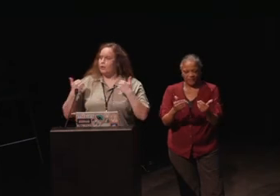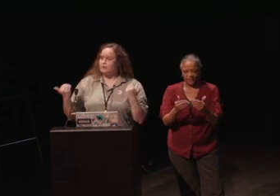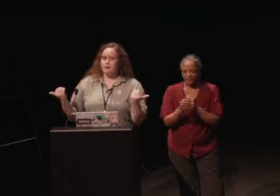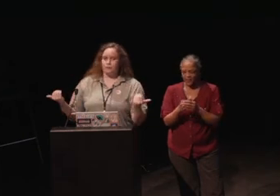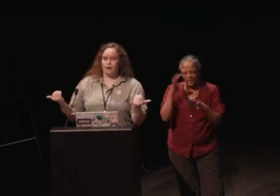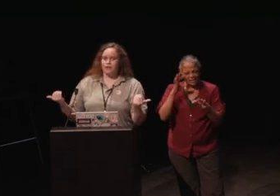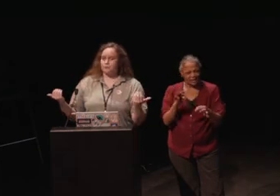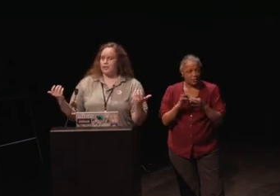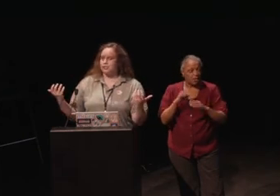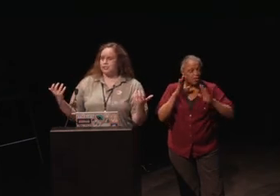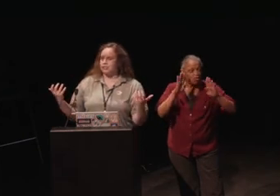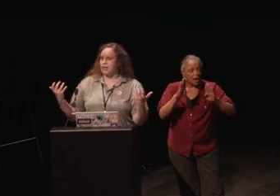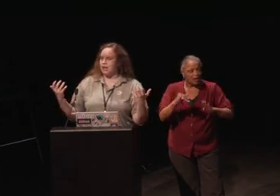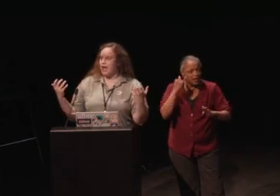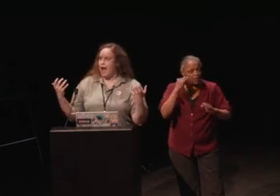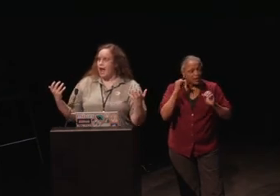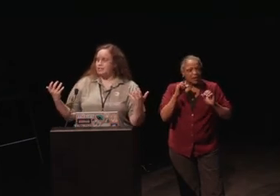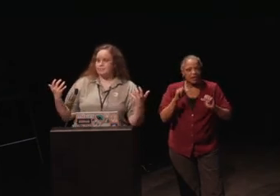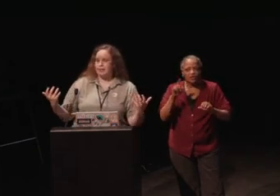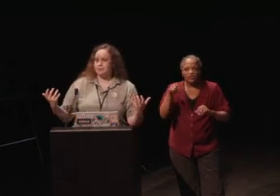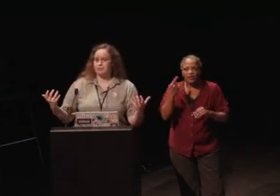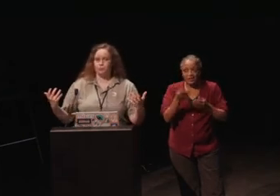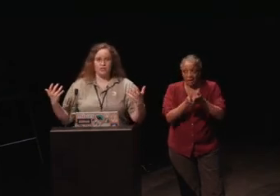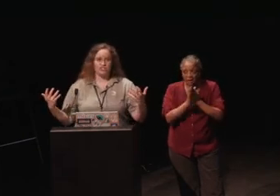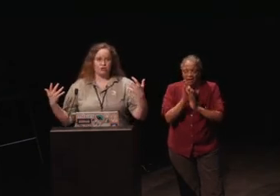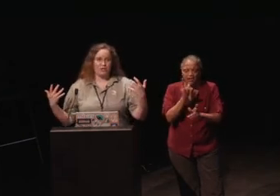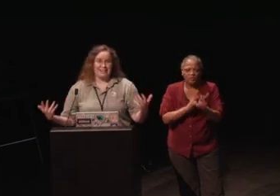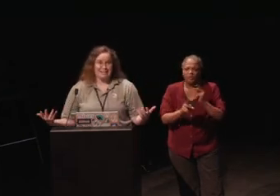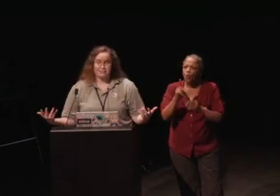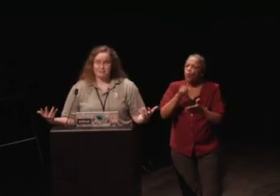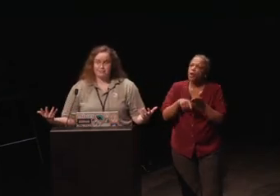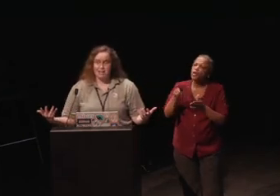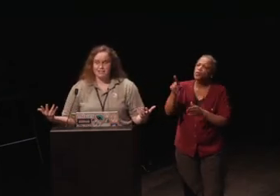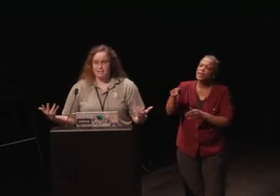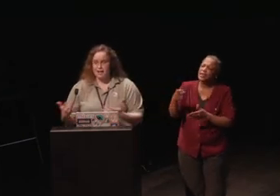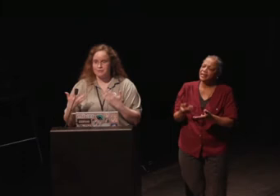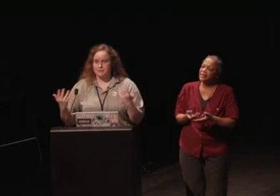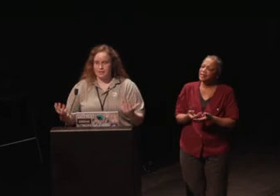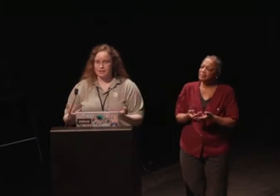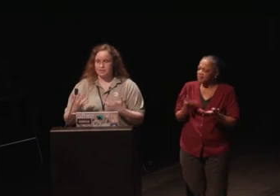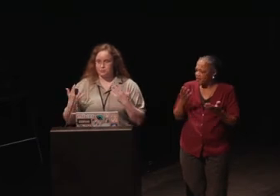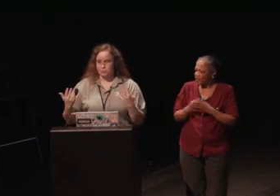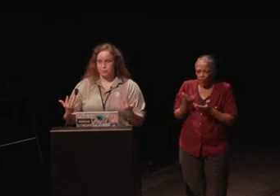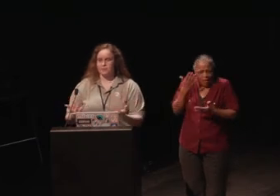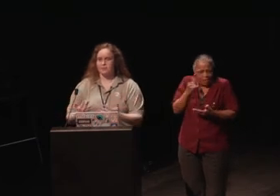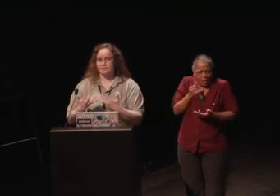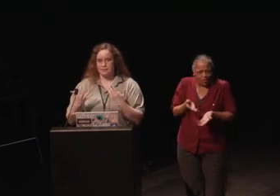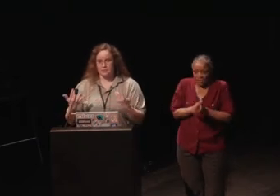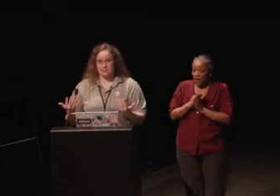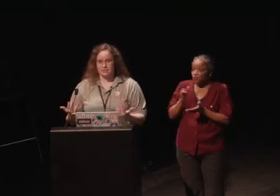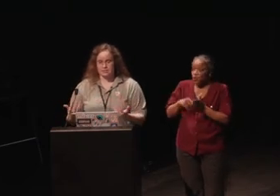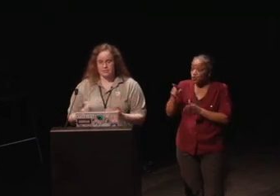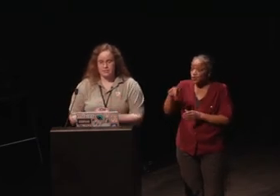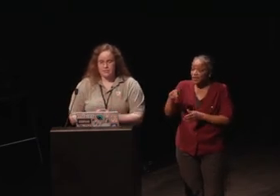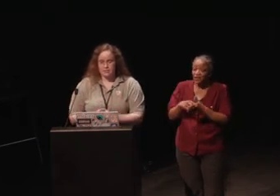wouldn't it be great if we could just like ask people what do you need as a type of thing and it proved that these gamers exist.